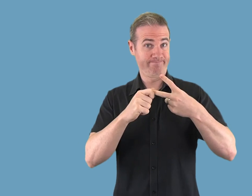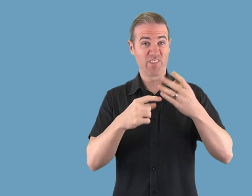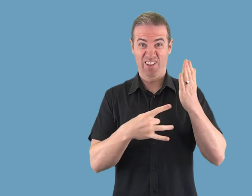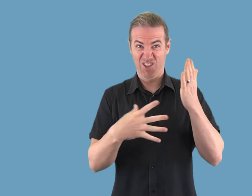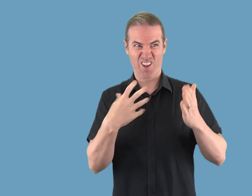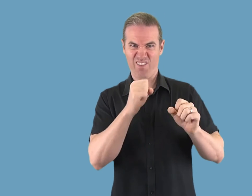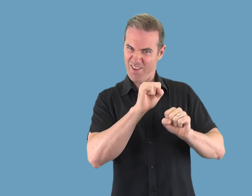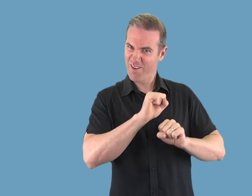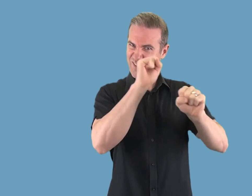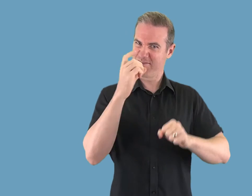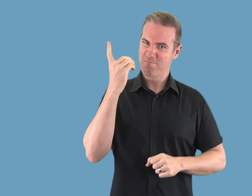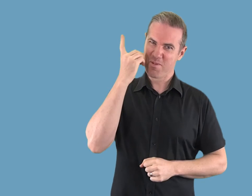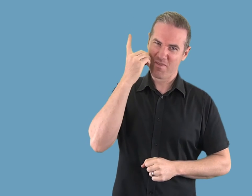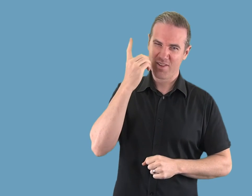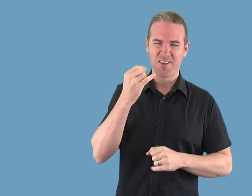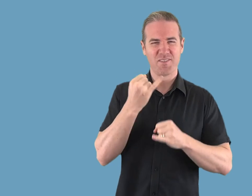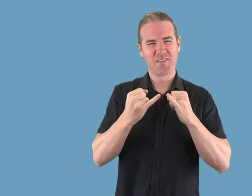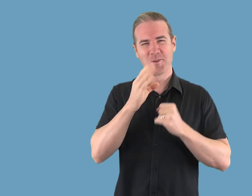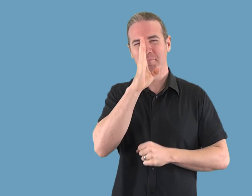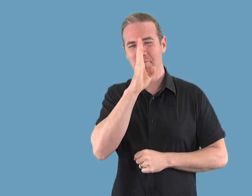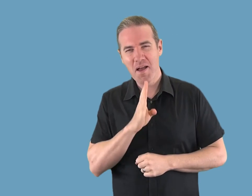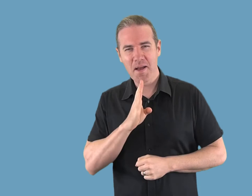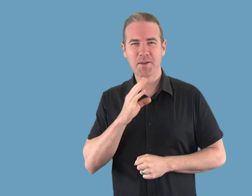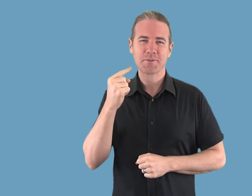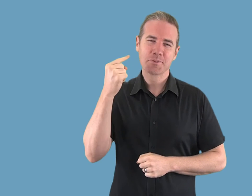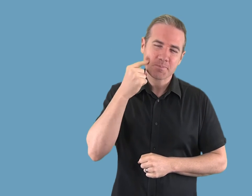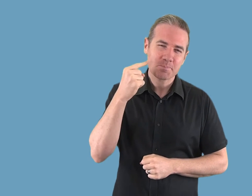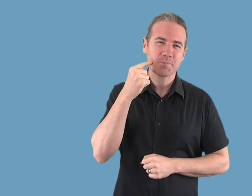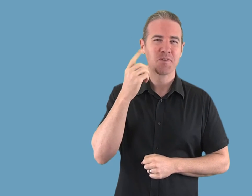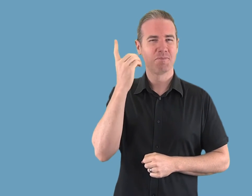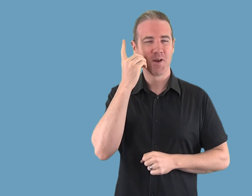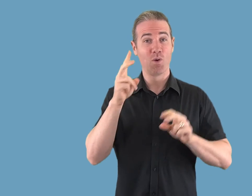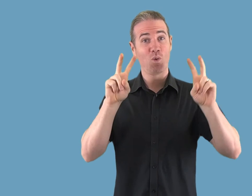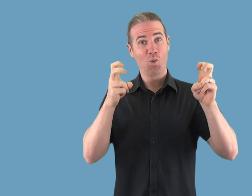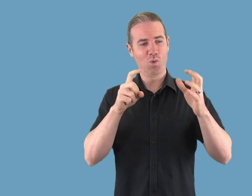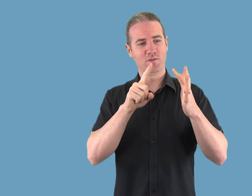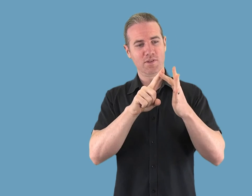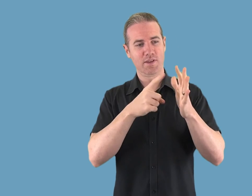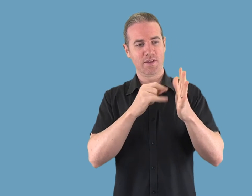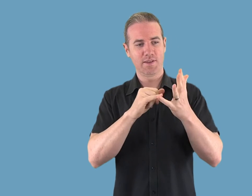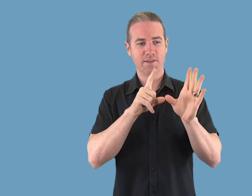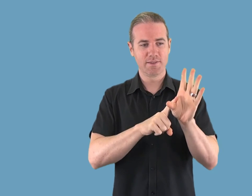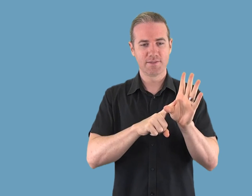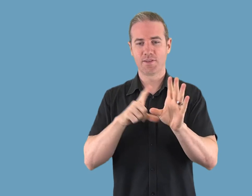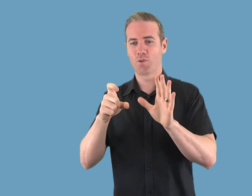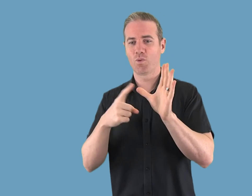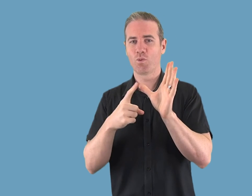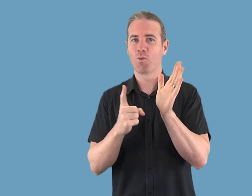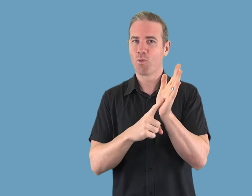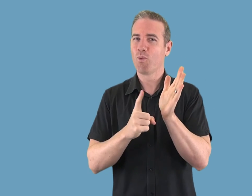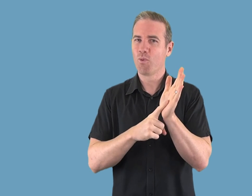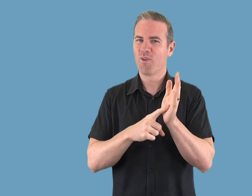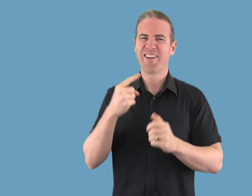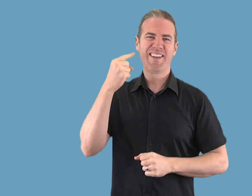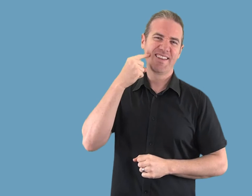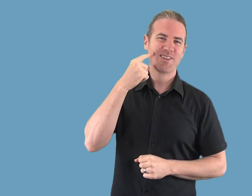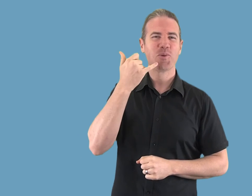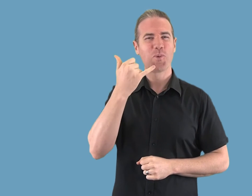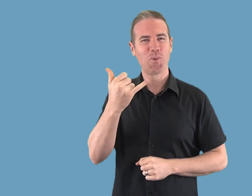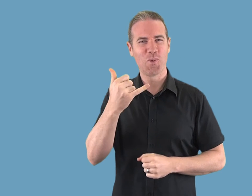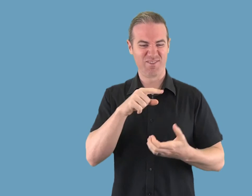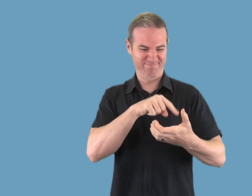* Mobile phone: Telstra EasyCall